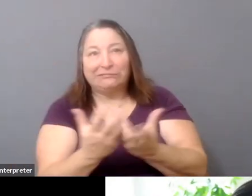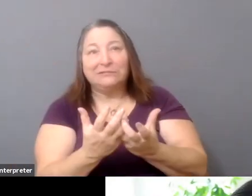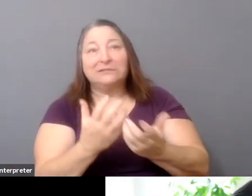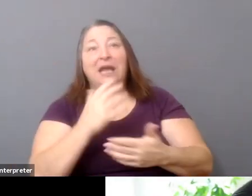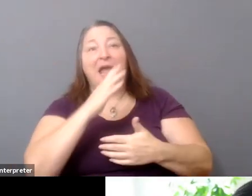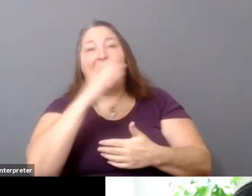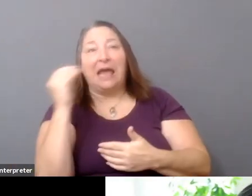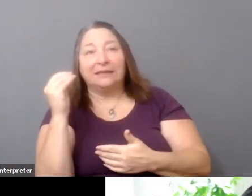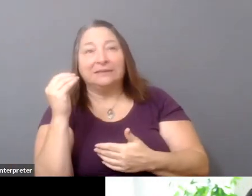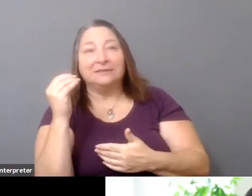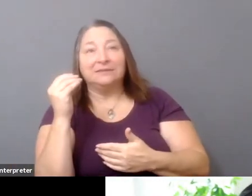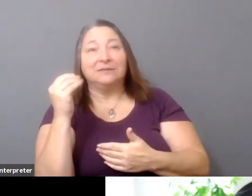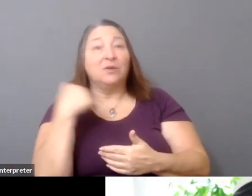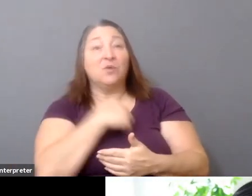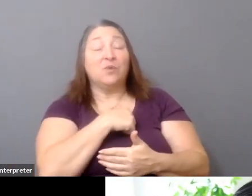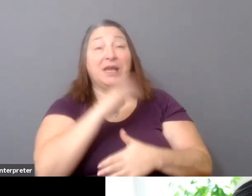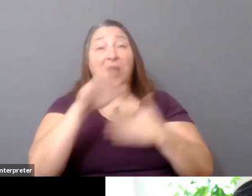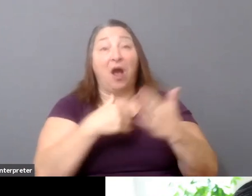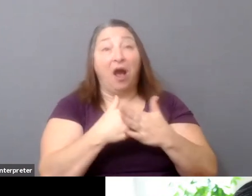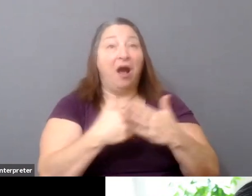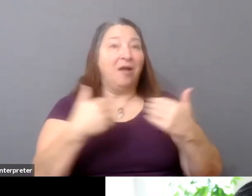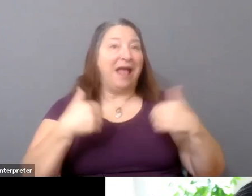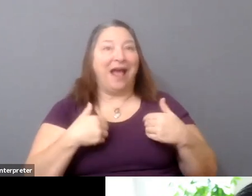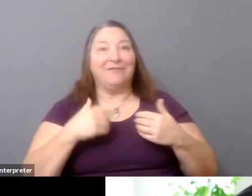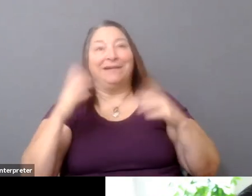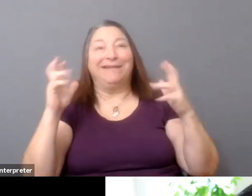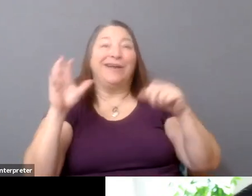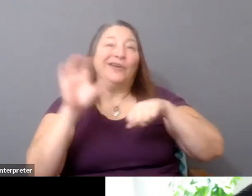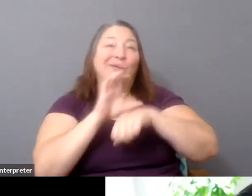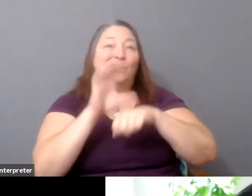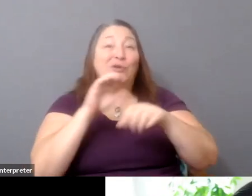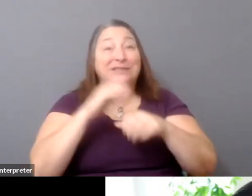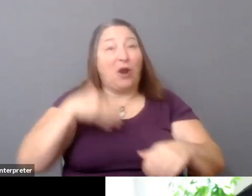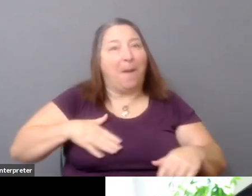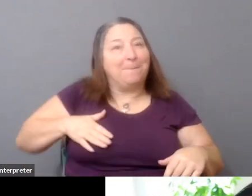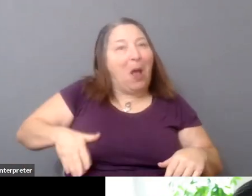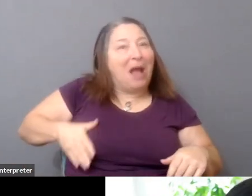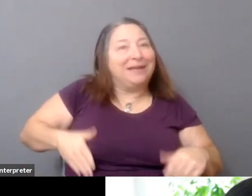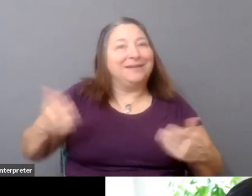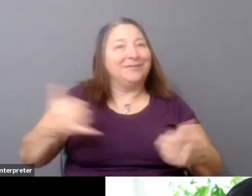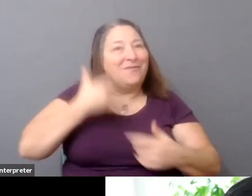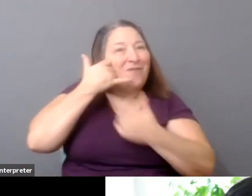know, the fact that we all carry computers in our pocket now, all of these different kind of global trends